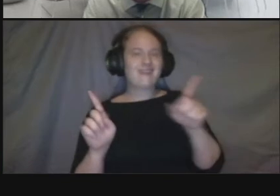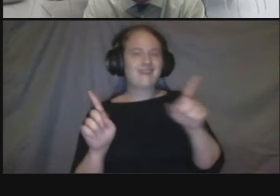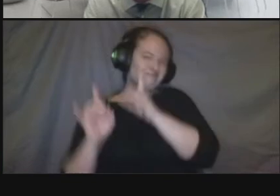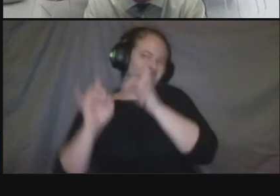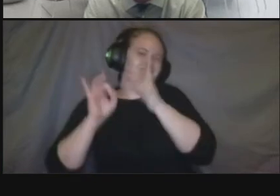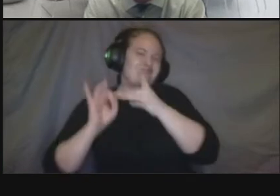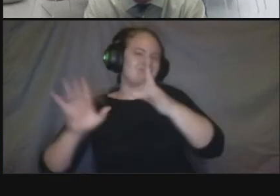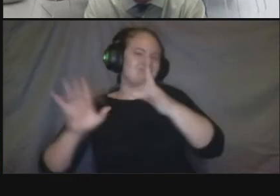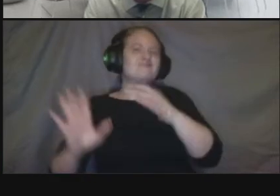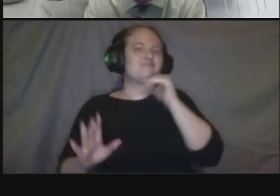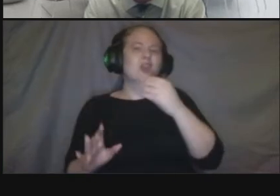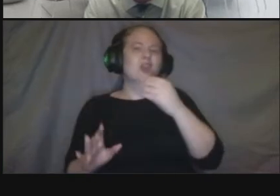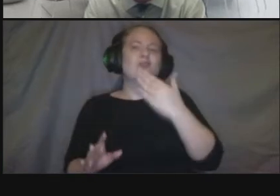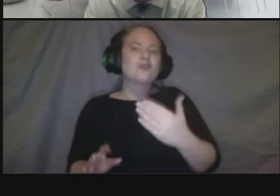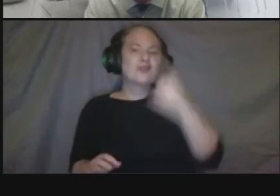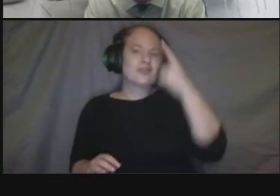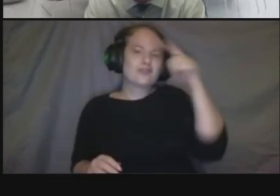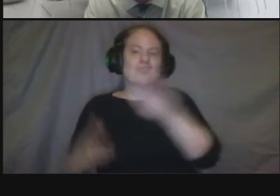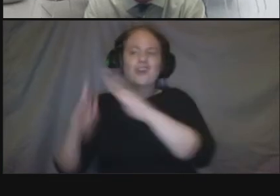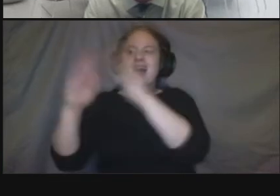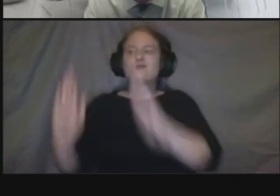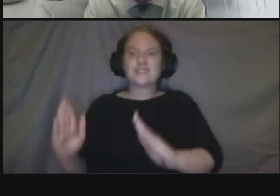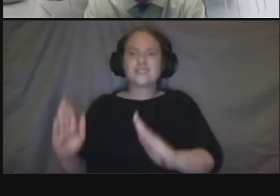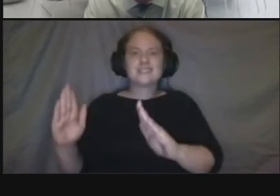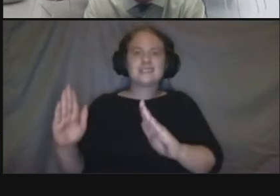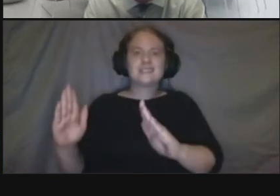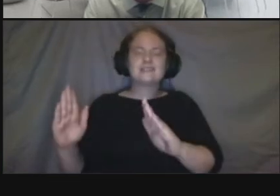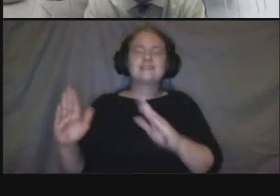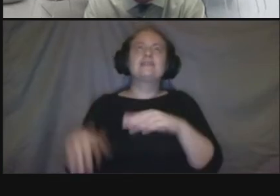that and what those lighting sheds and other things are as part of the study